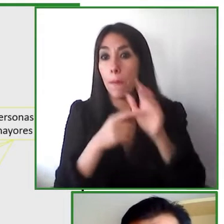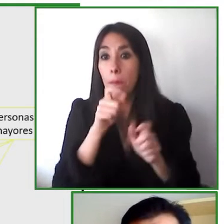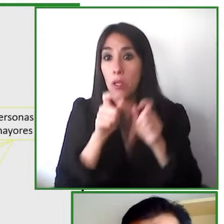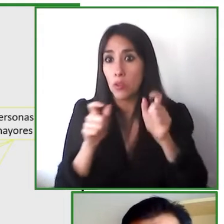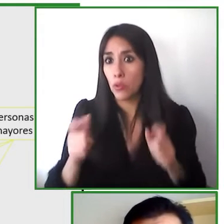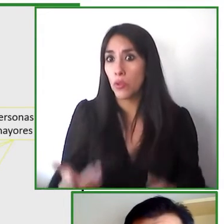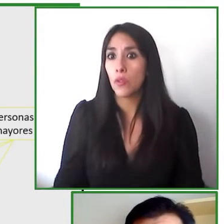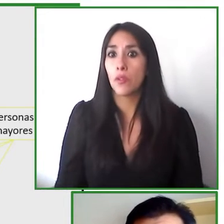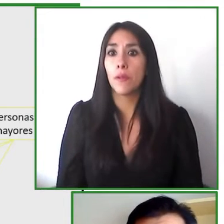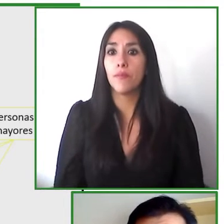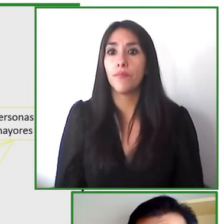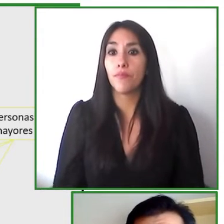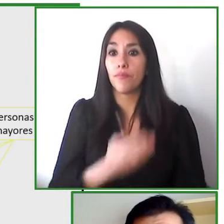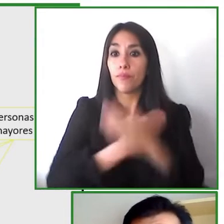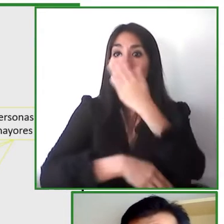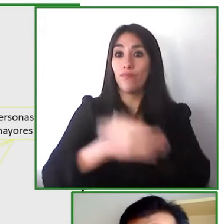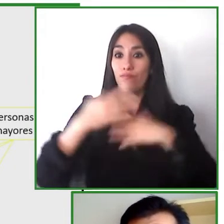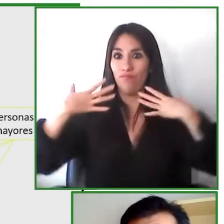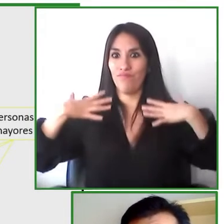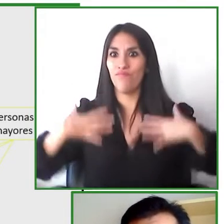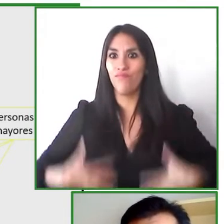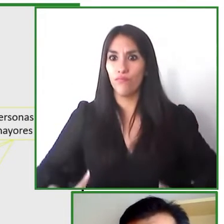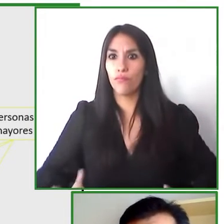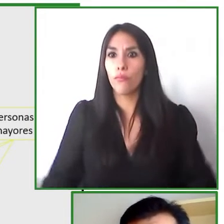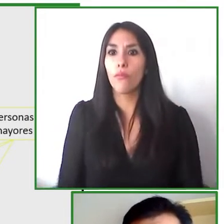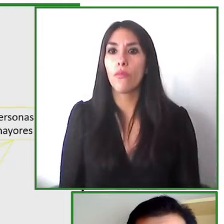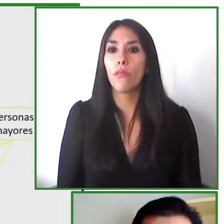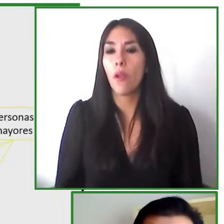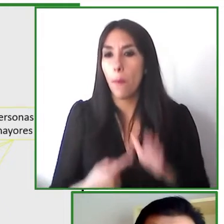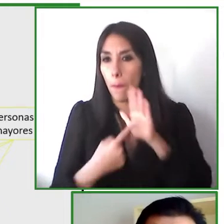facing all these accessibility barriers we can talk about people